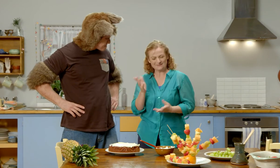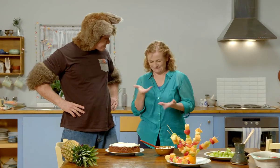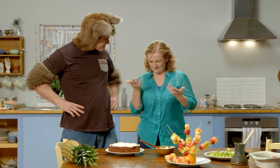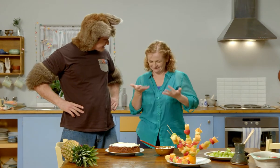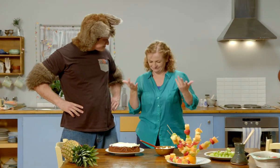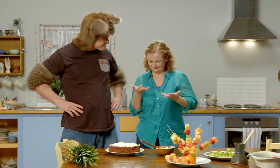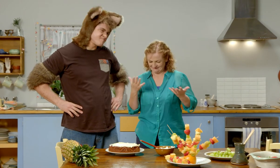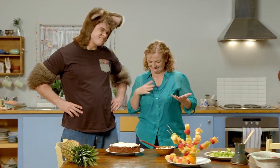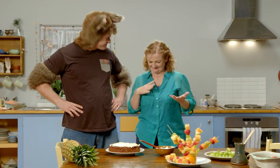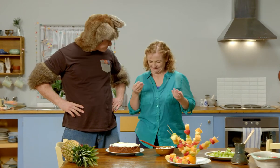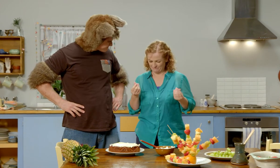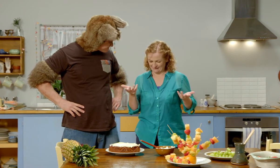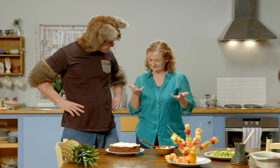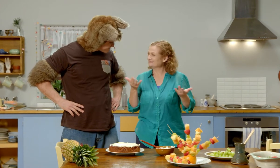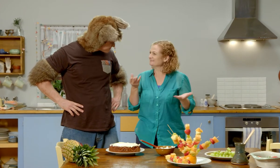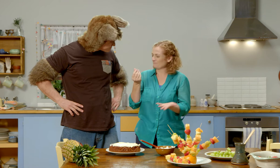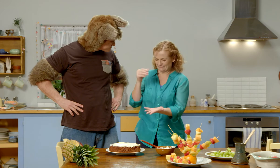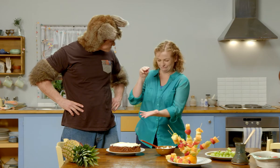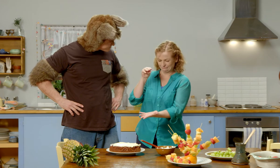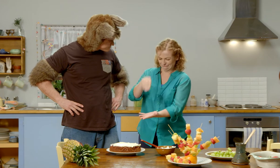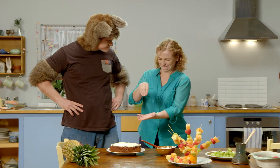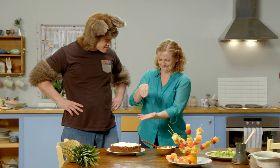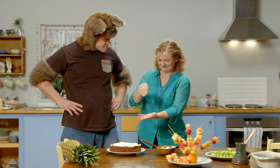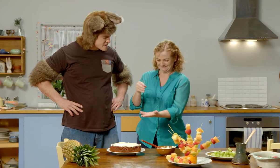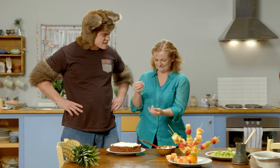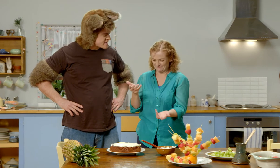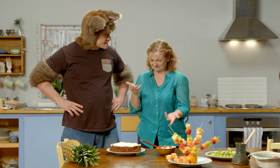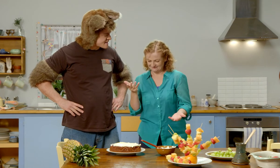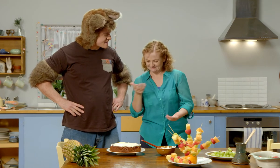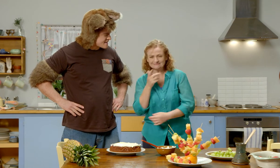But it’s missing something, like a decoration.